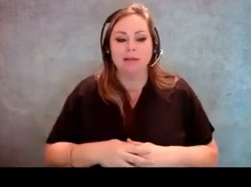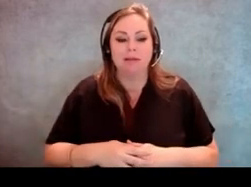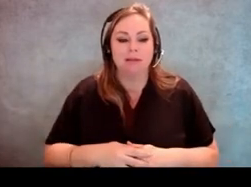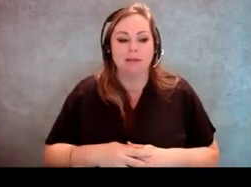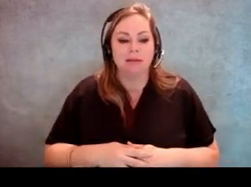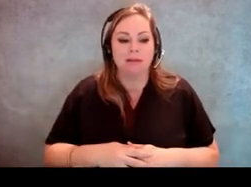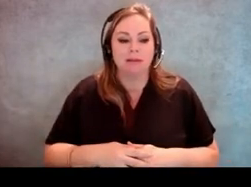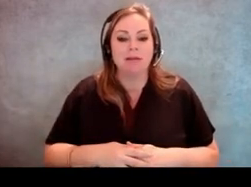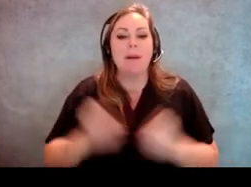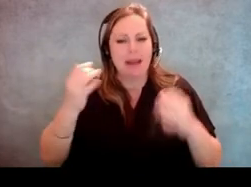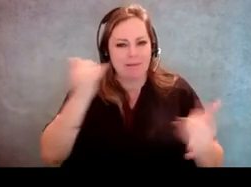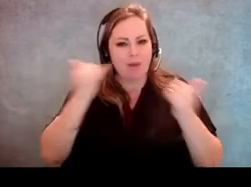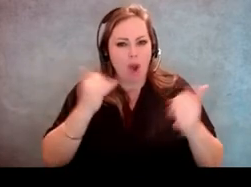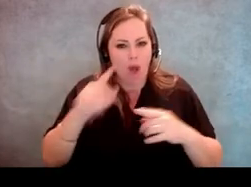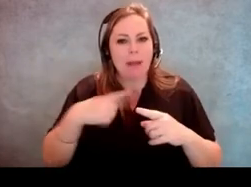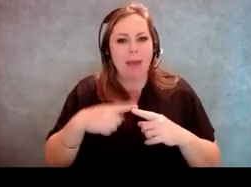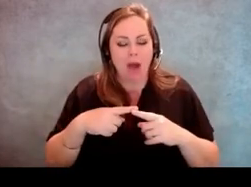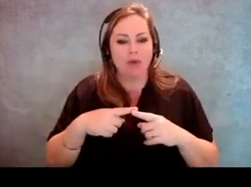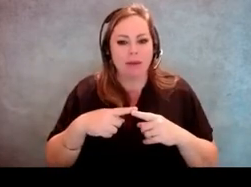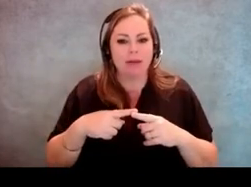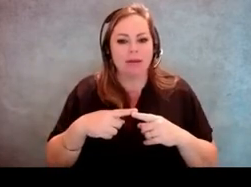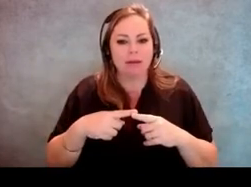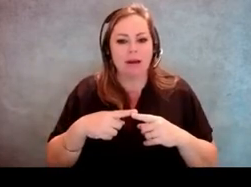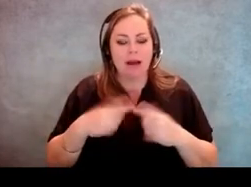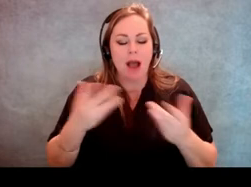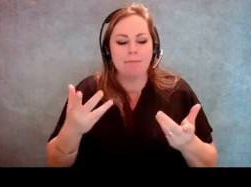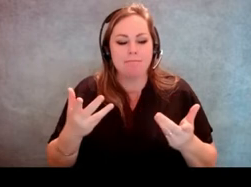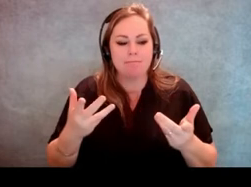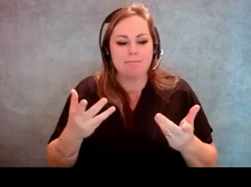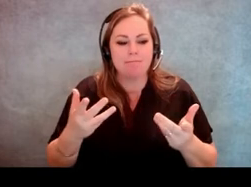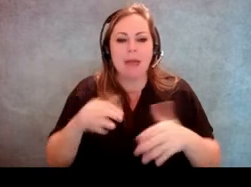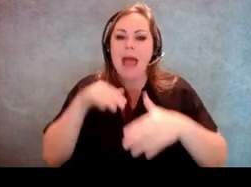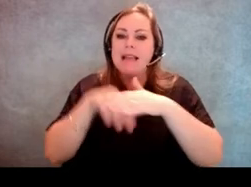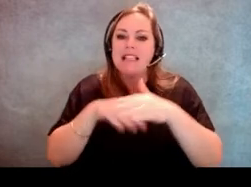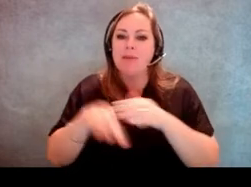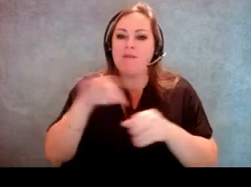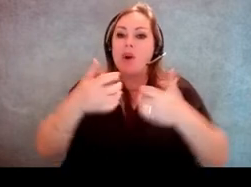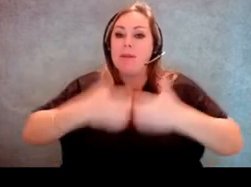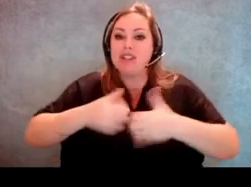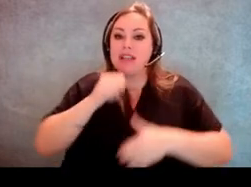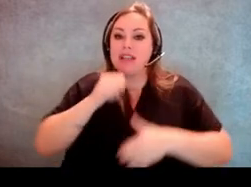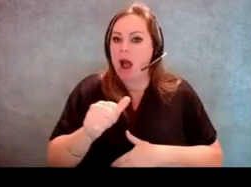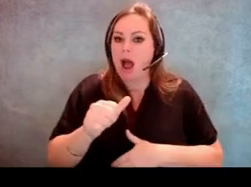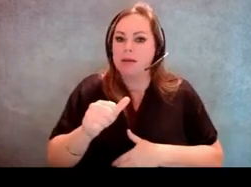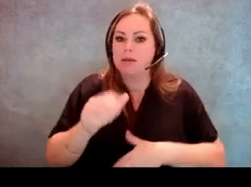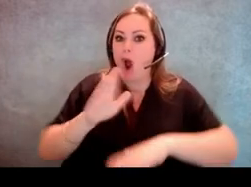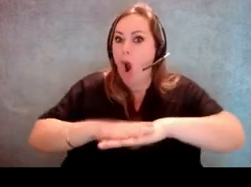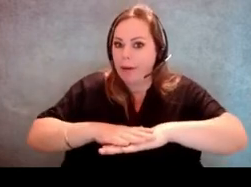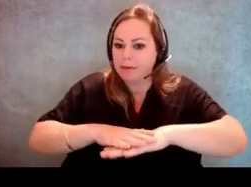we get a lot of phone calls about the accessible voting machine not being turned on.